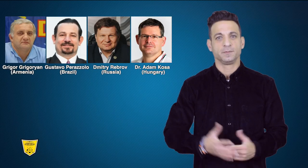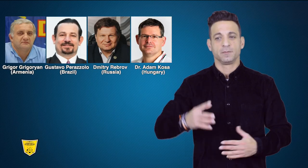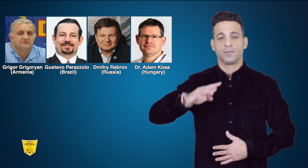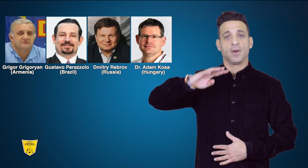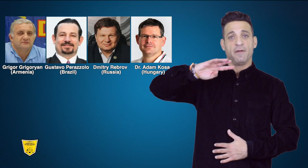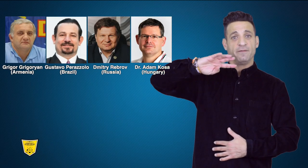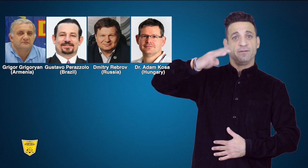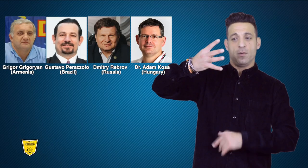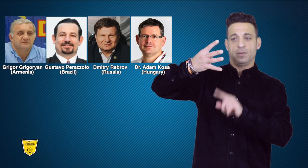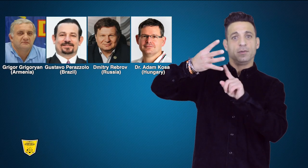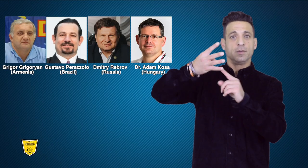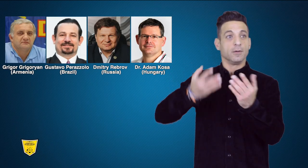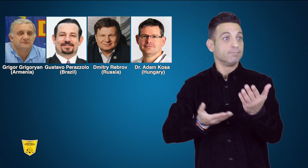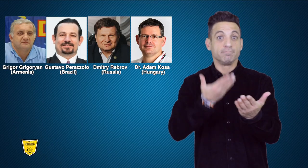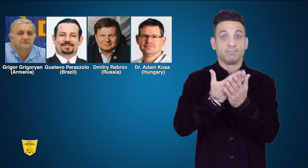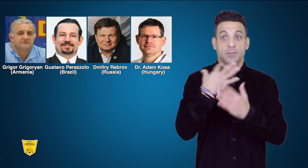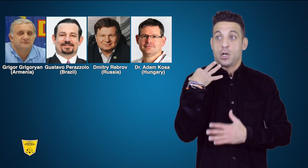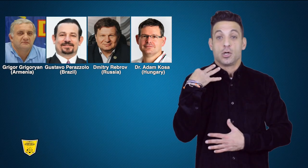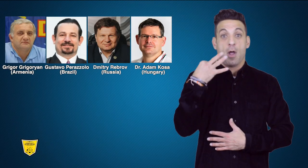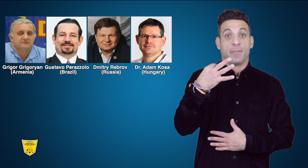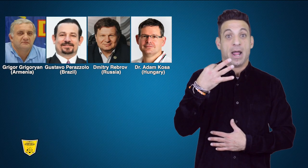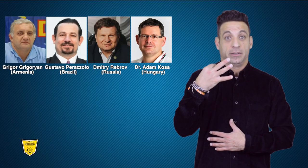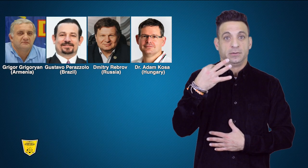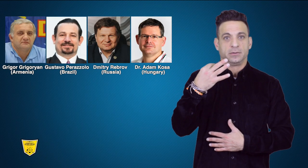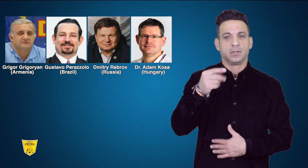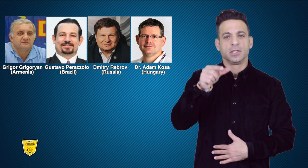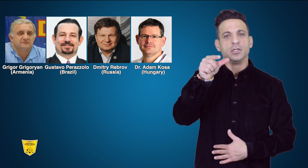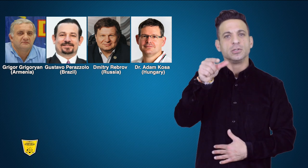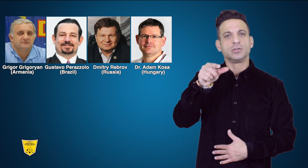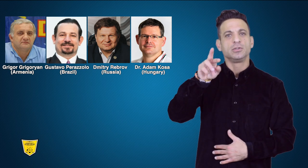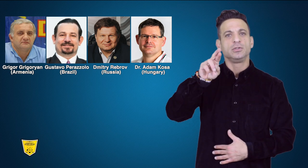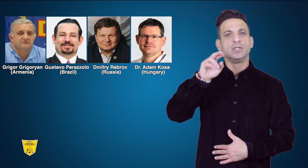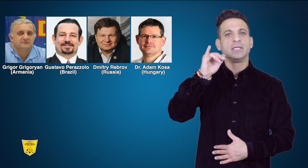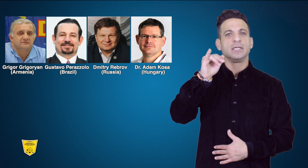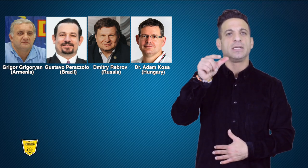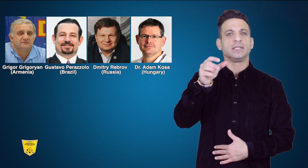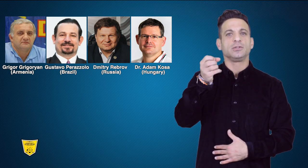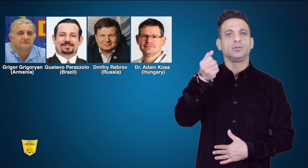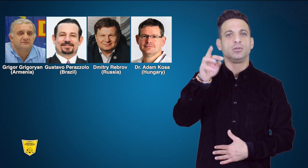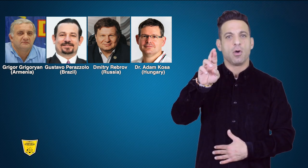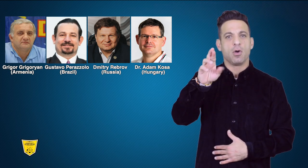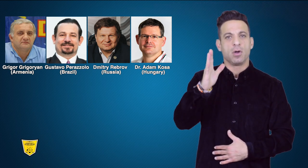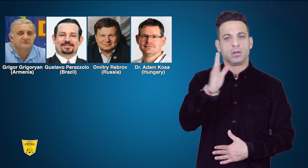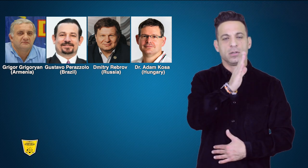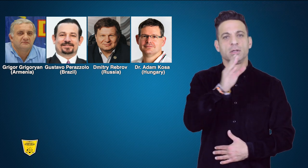The fourth candidate, Grigor Grigoryan of Armenia was not present